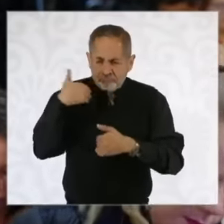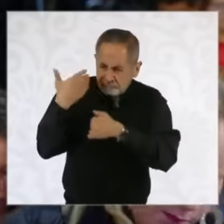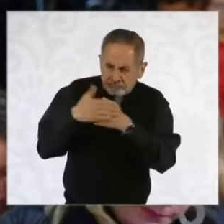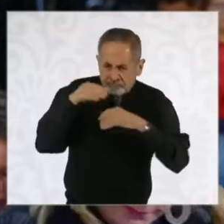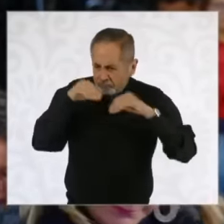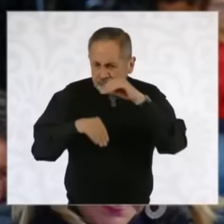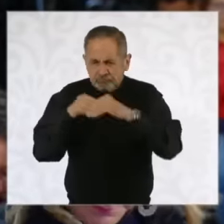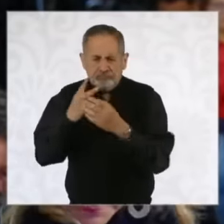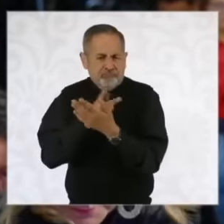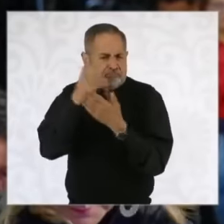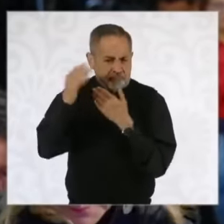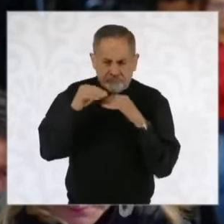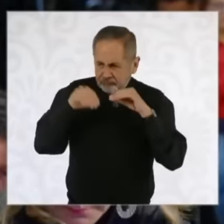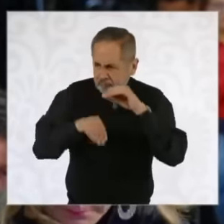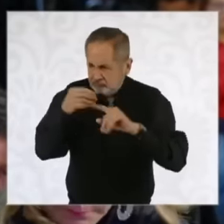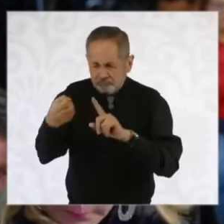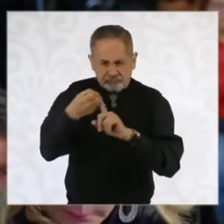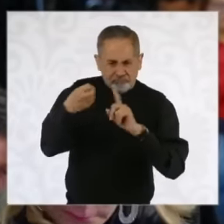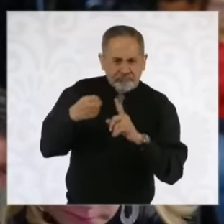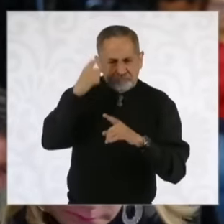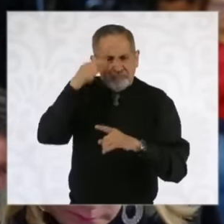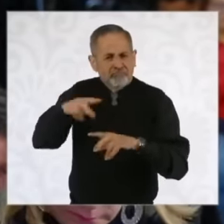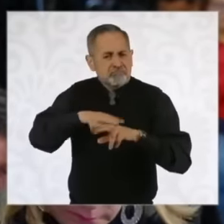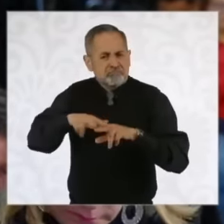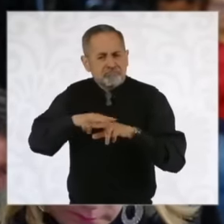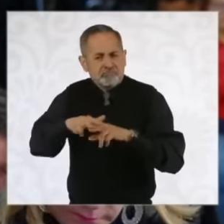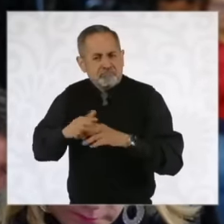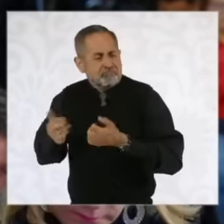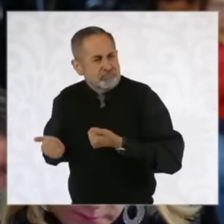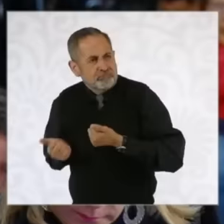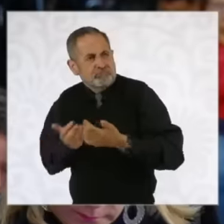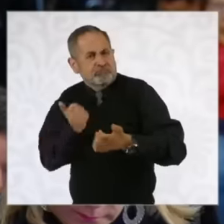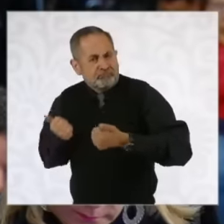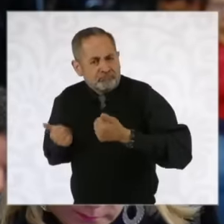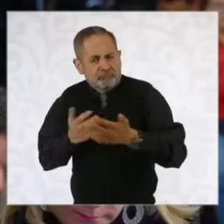rail transportation infrastructure project eh precisely to promote